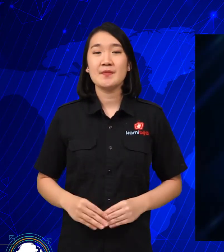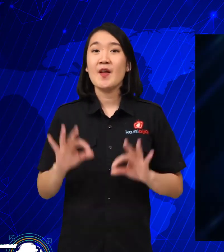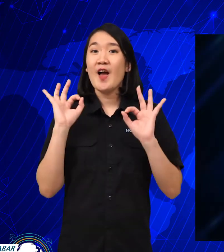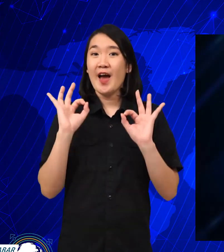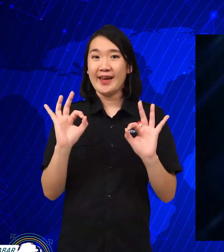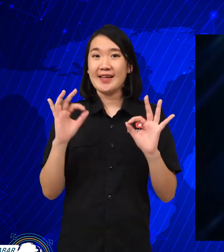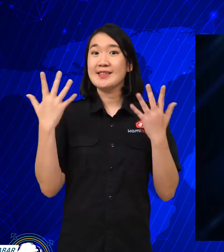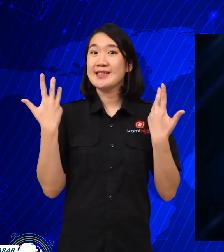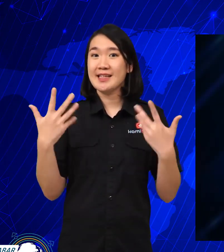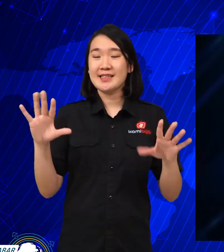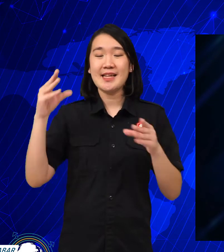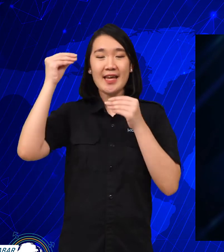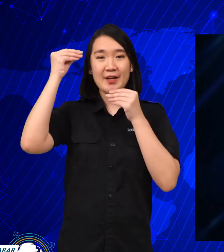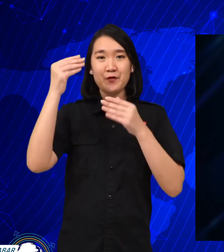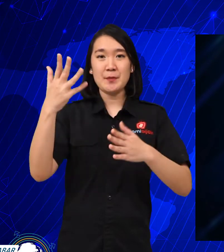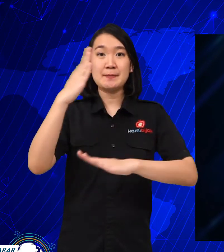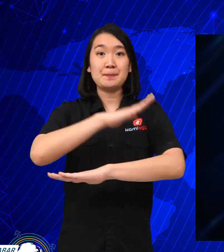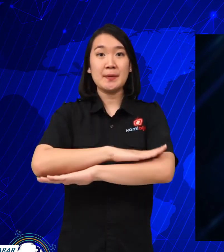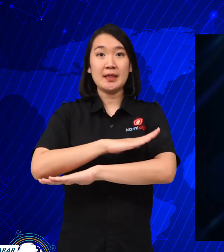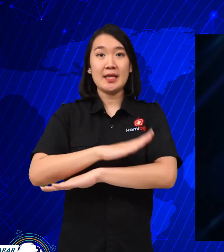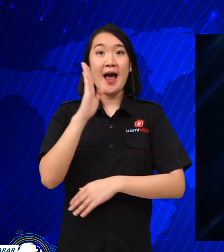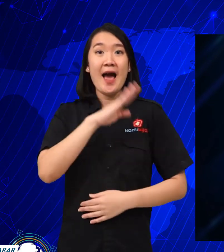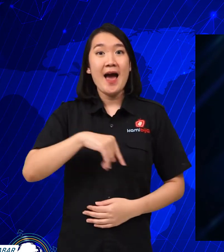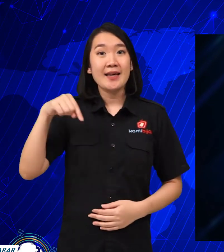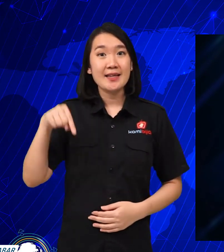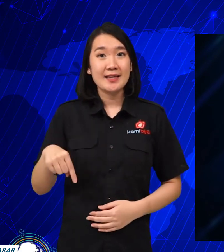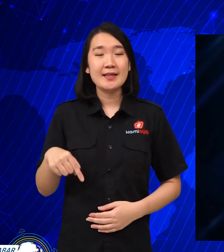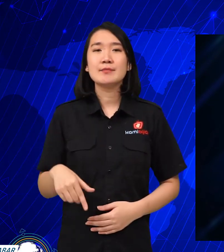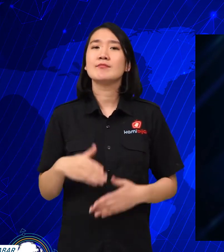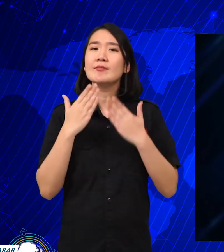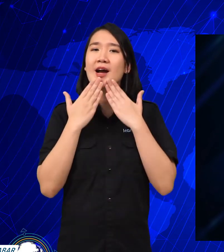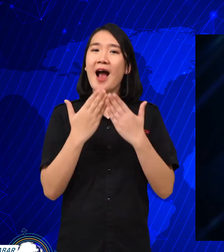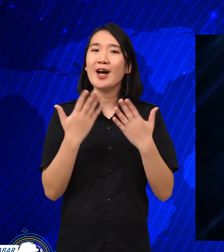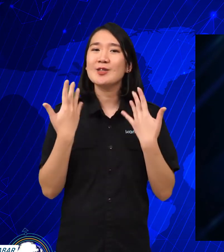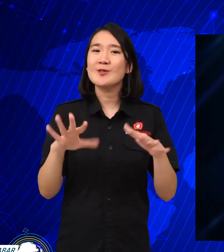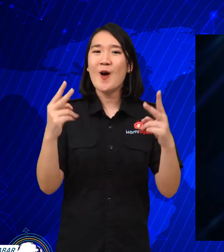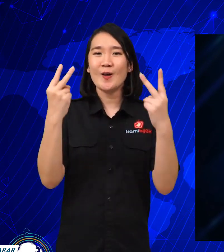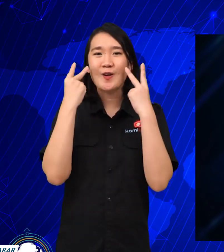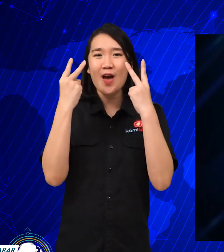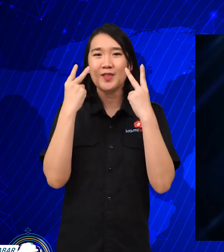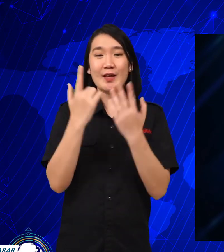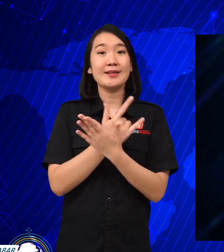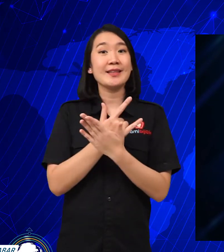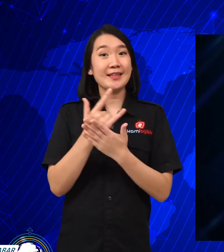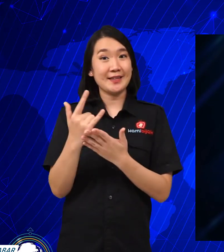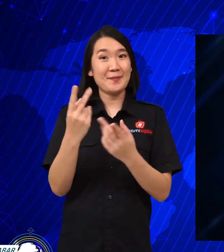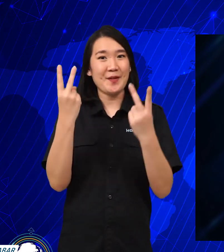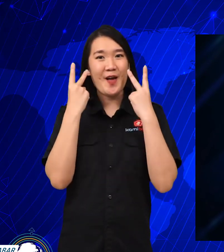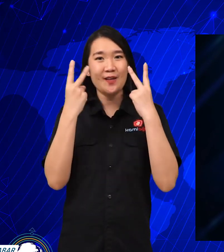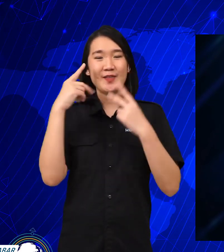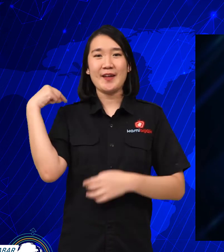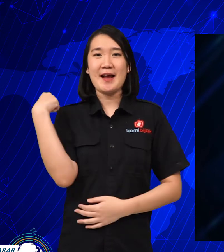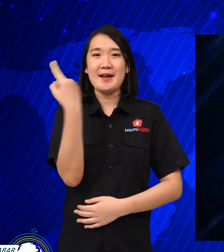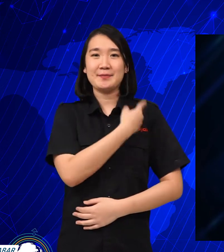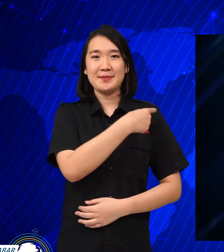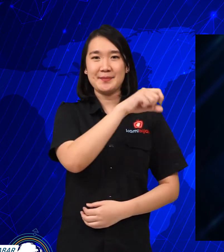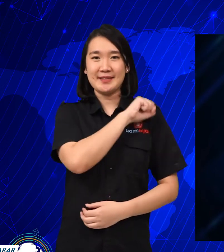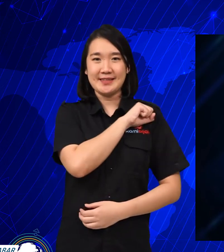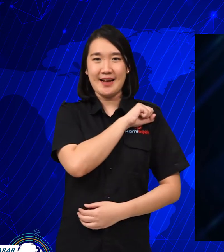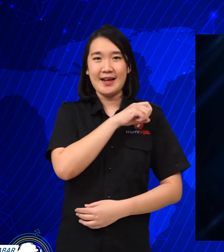Okay, that's all the news for today. Thank you for watching, keep watching KamiBijak.